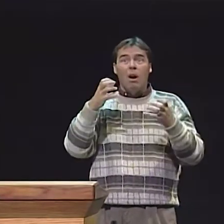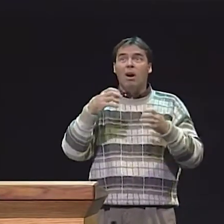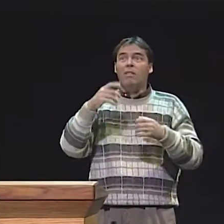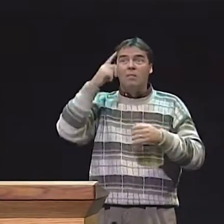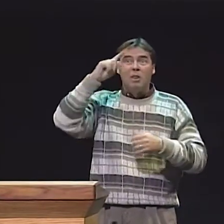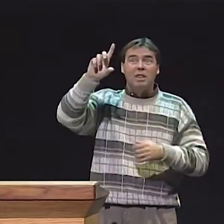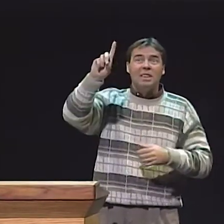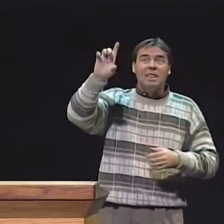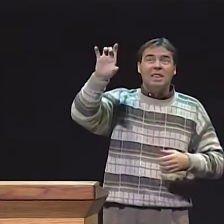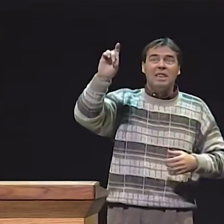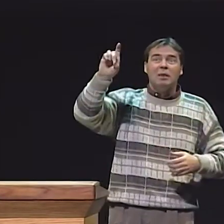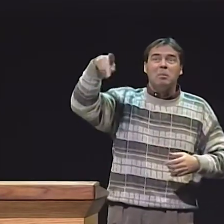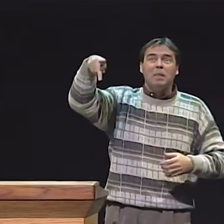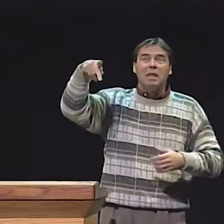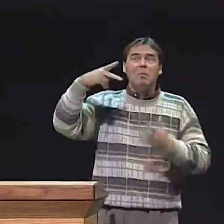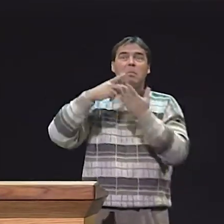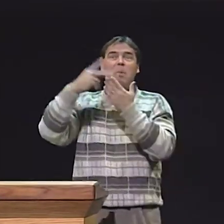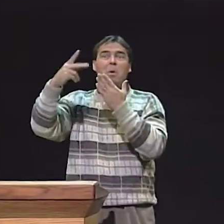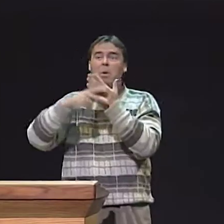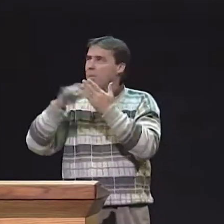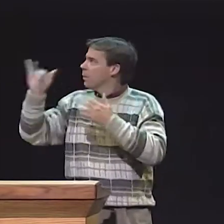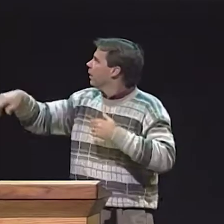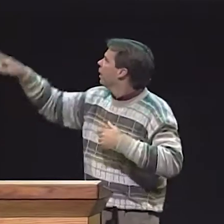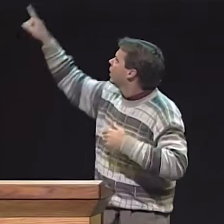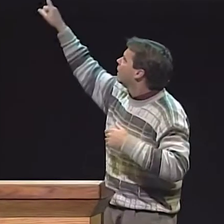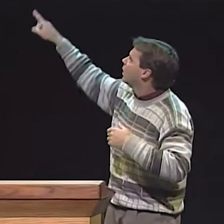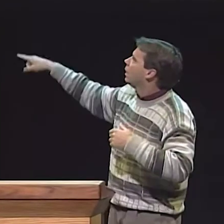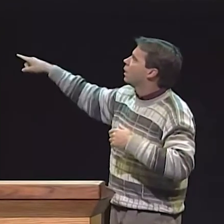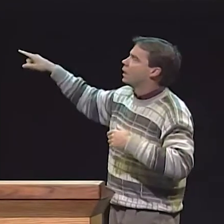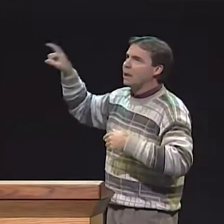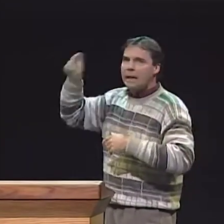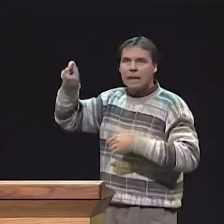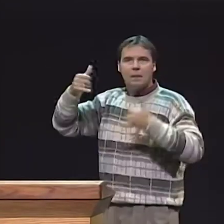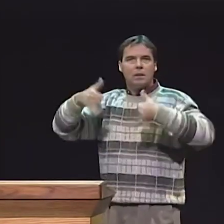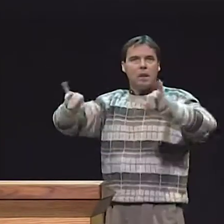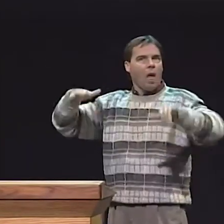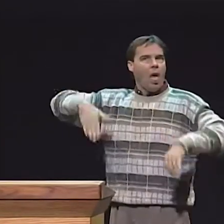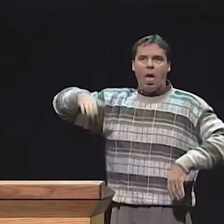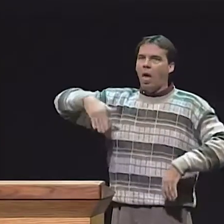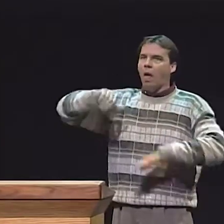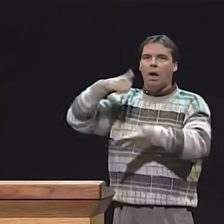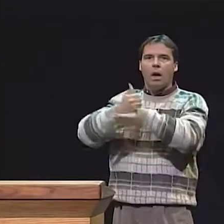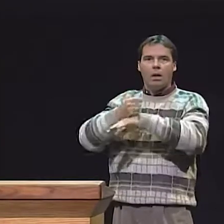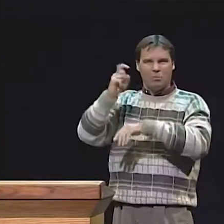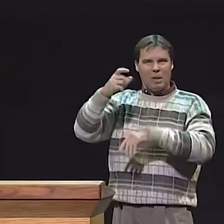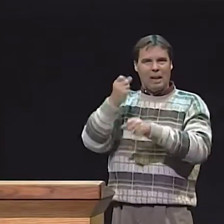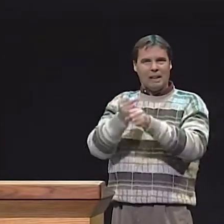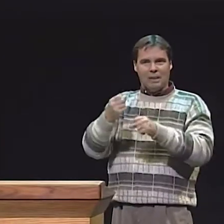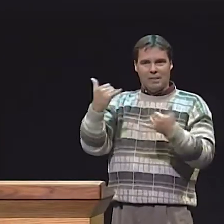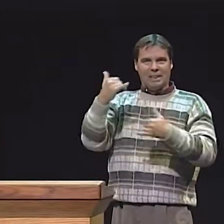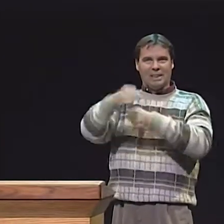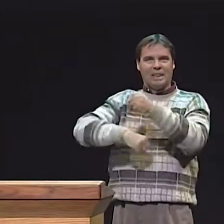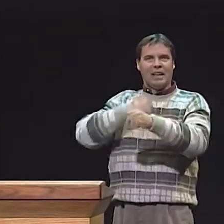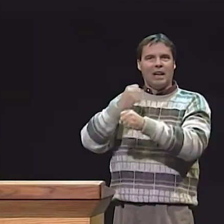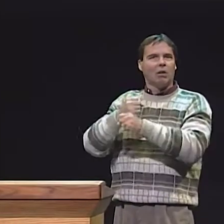WE DIDN'T LOOK AT--WE DIDN'T DO THE COMPARISON OF DEAF CHILDREN AND DEAF PARENTS. WE WANTED TO DO DEAF CHILDREN AND DEAF PARENTS